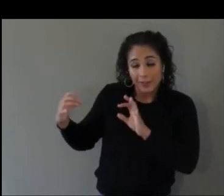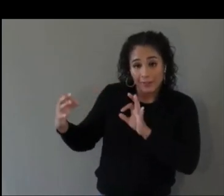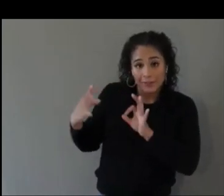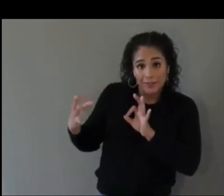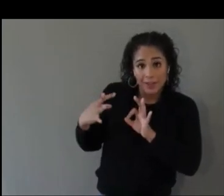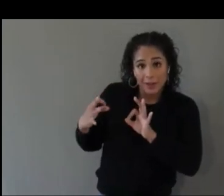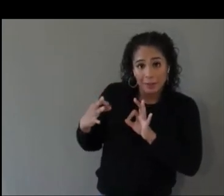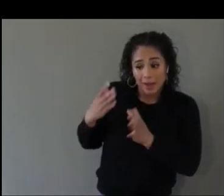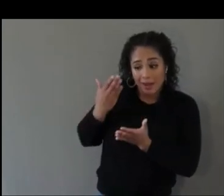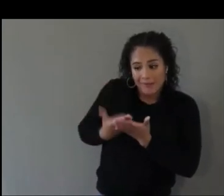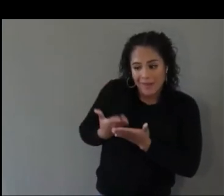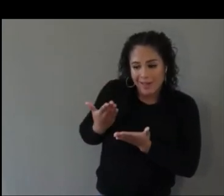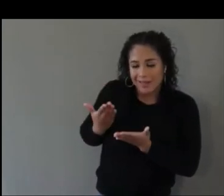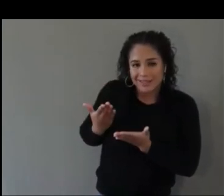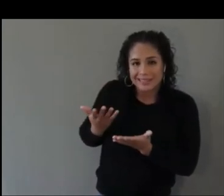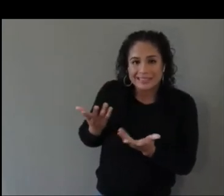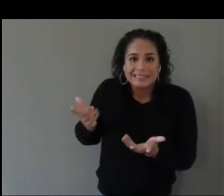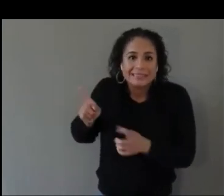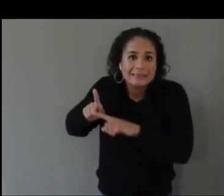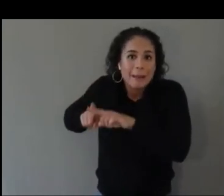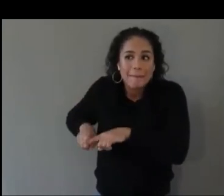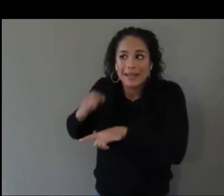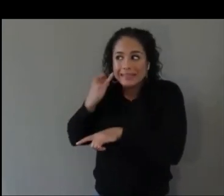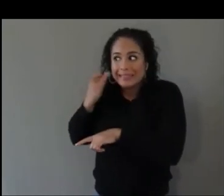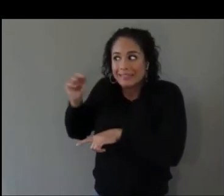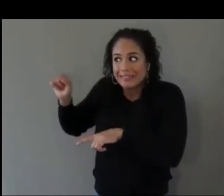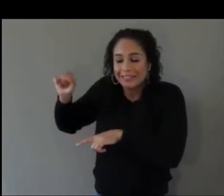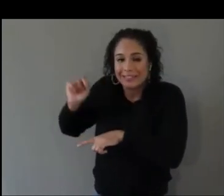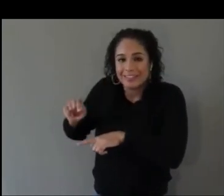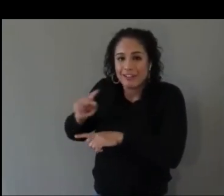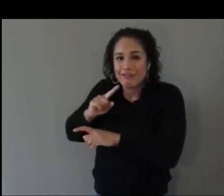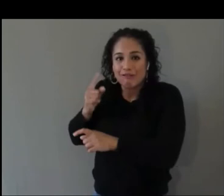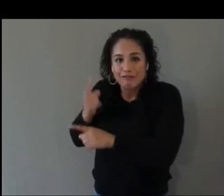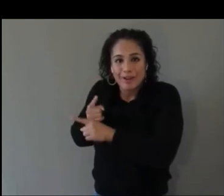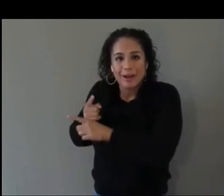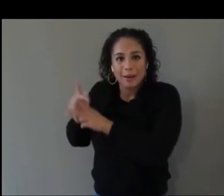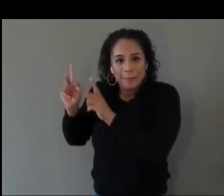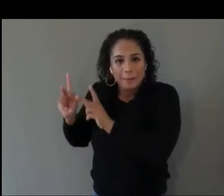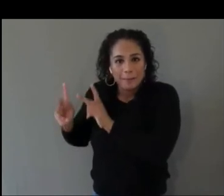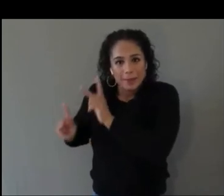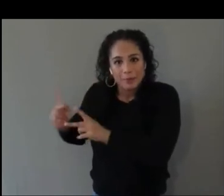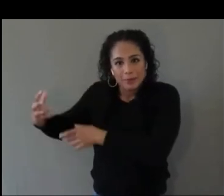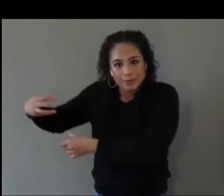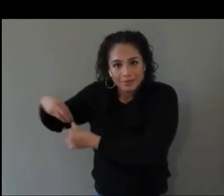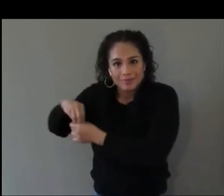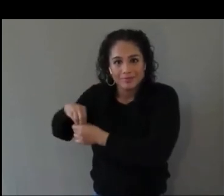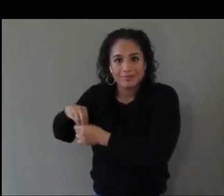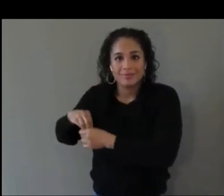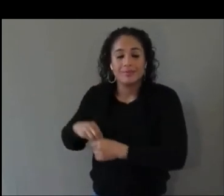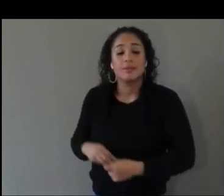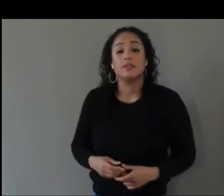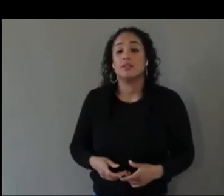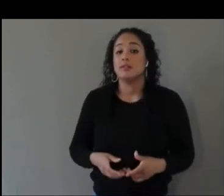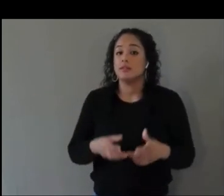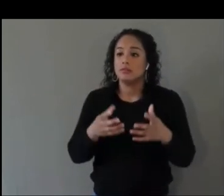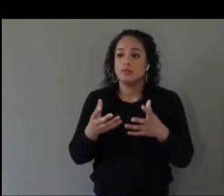in the situation to give you that feedback. Definitely reach out to those in the community that are willing to offer that feedback.